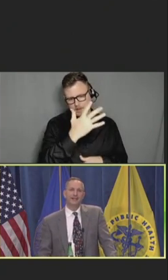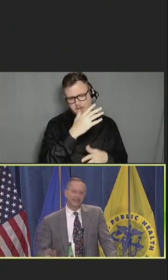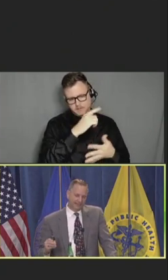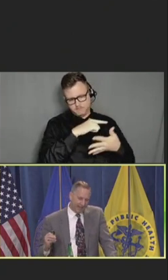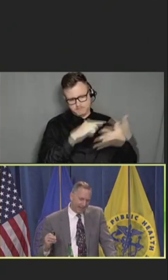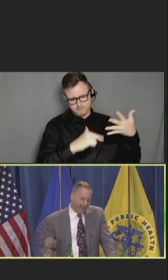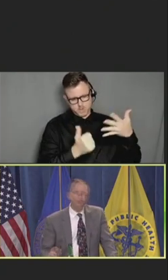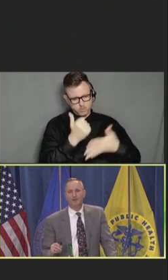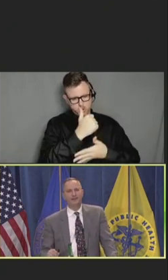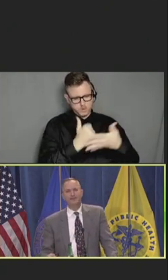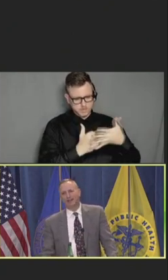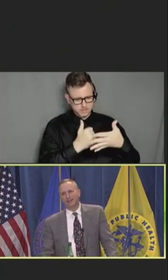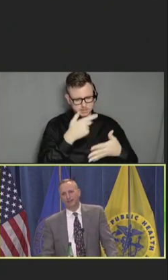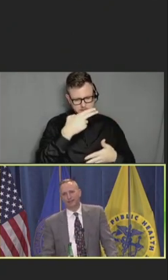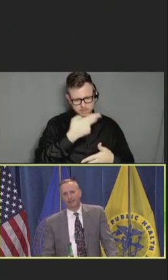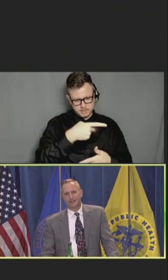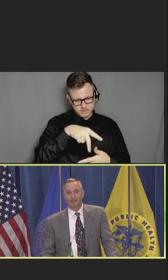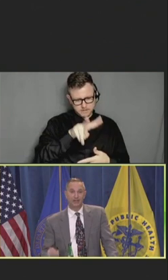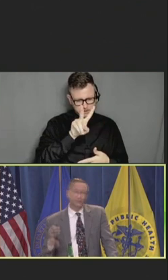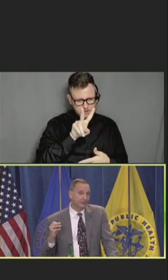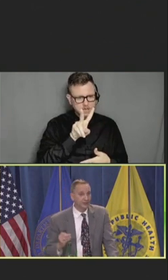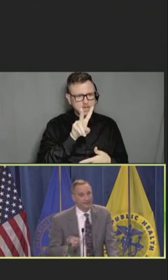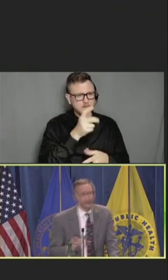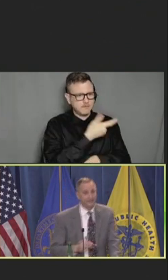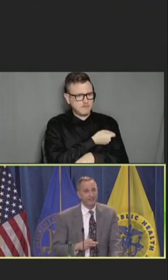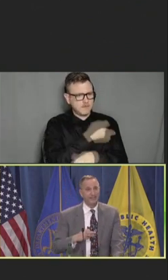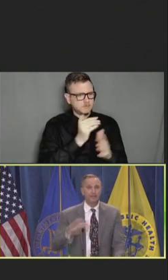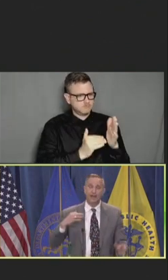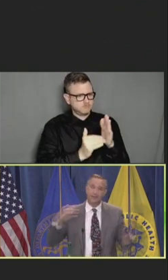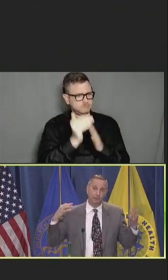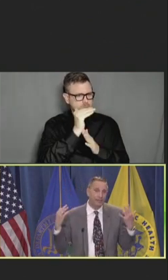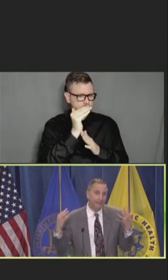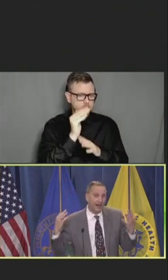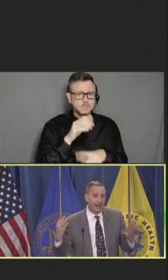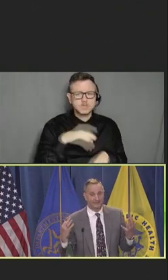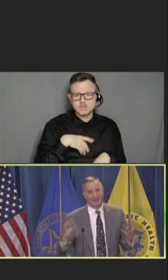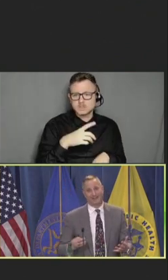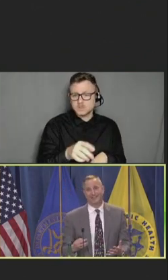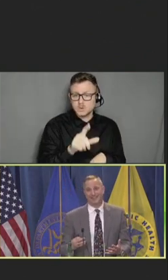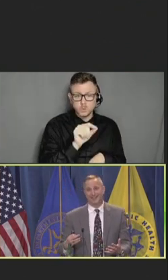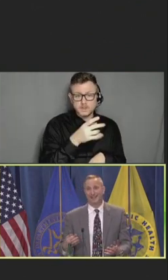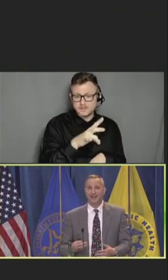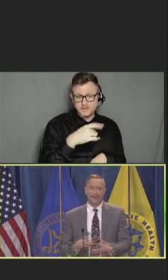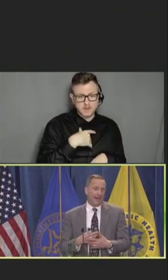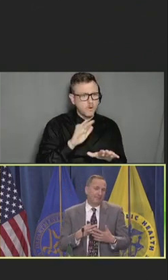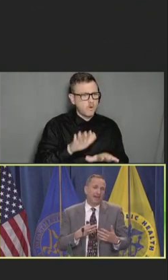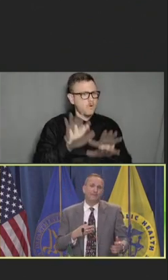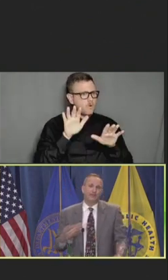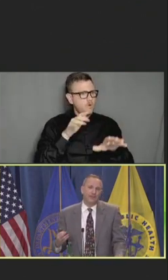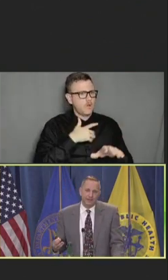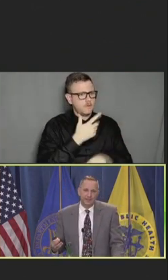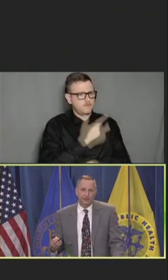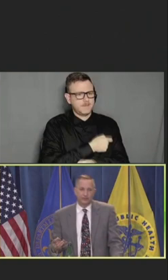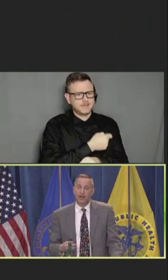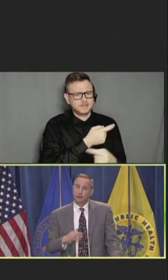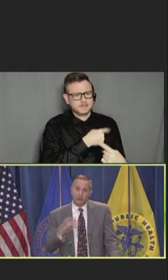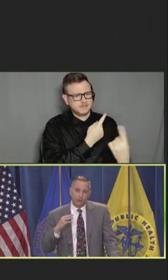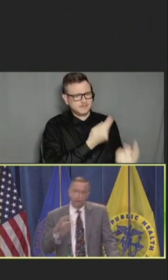to get HPV vaccination rates up. Because in 2017, we had a really awesome vaccine that had been out for 11 years with really